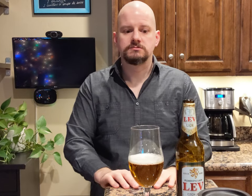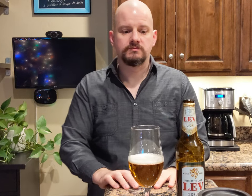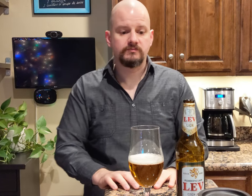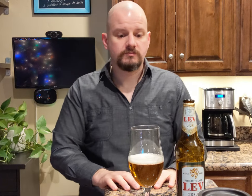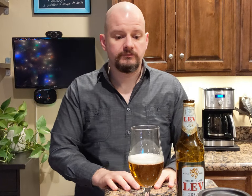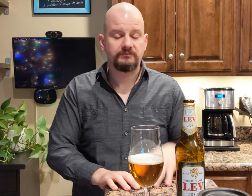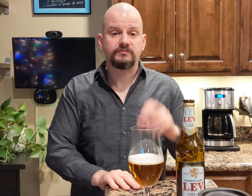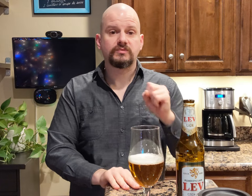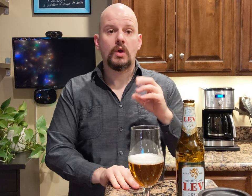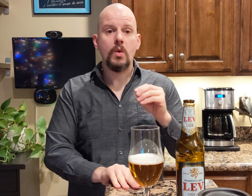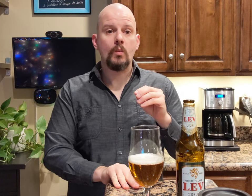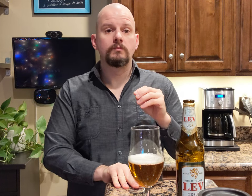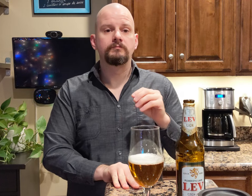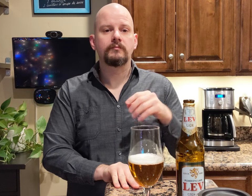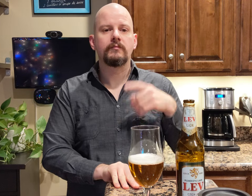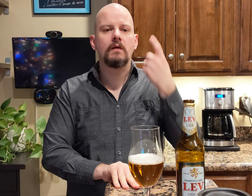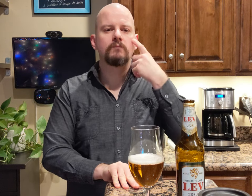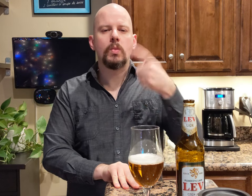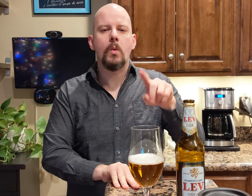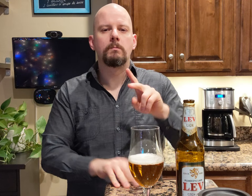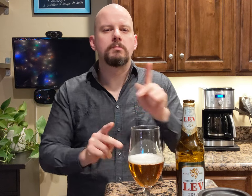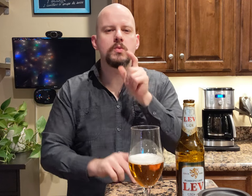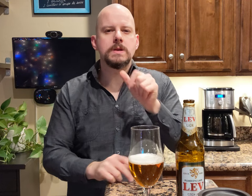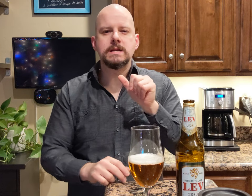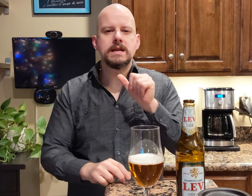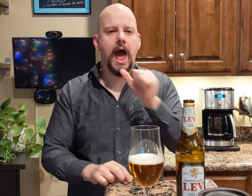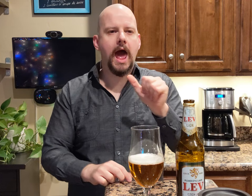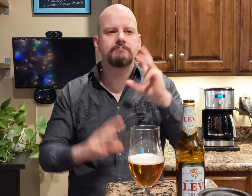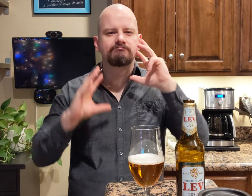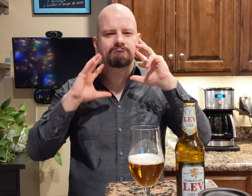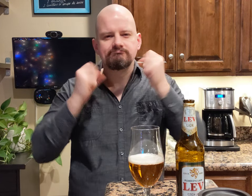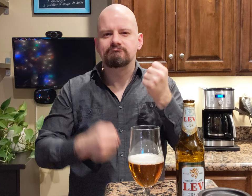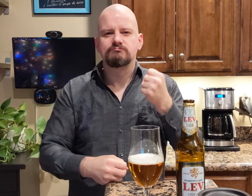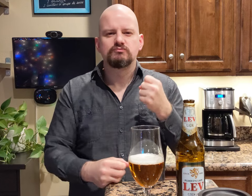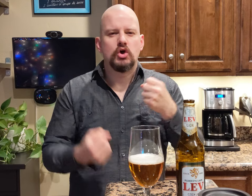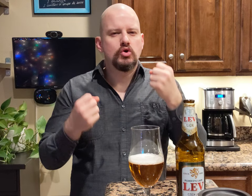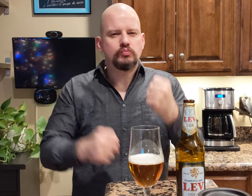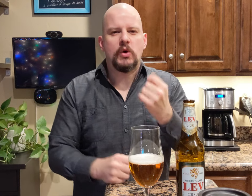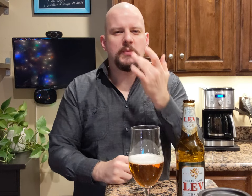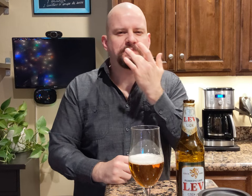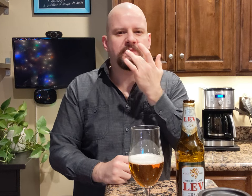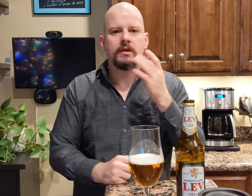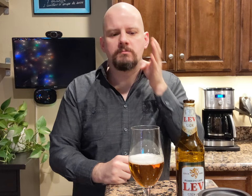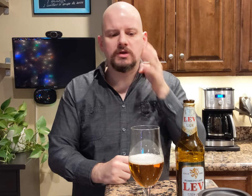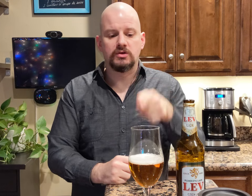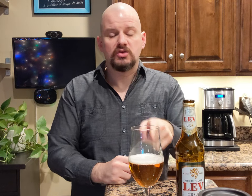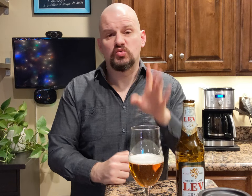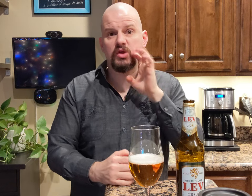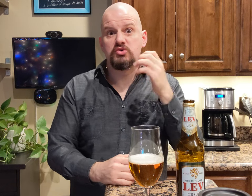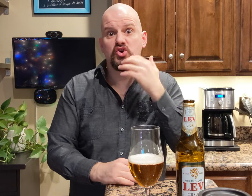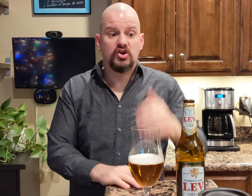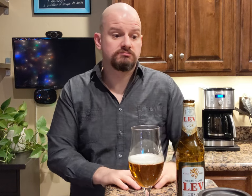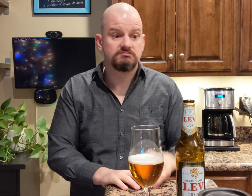Suppose you are not fan of strong taste, this would be a good fit for you.